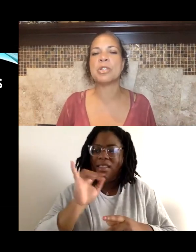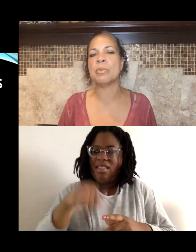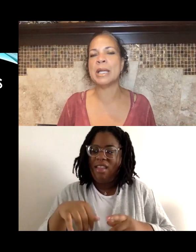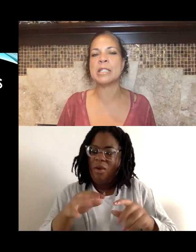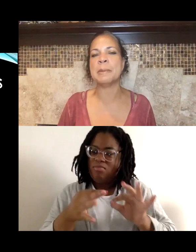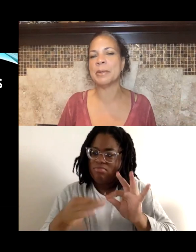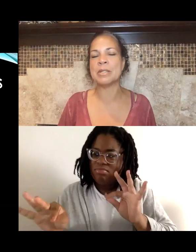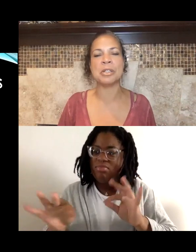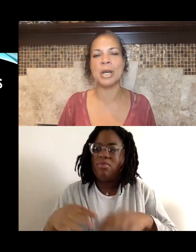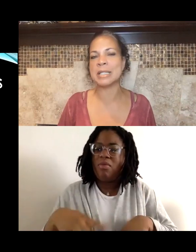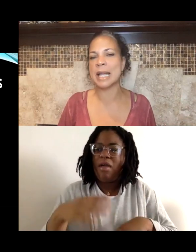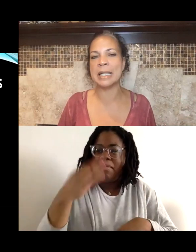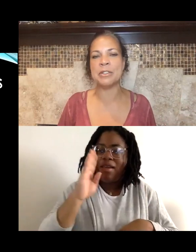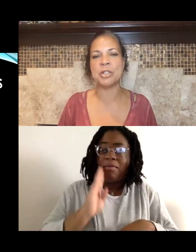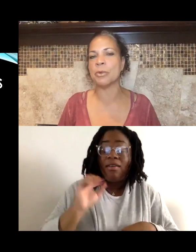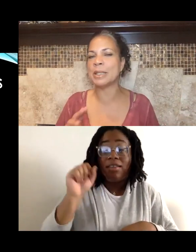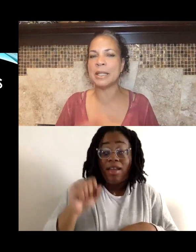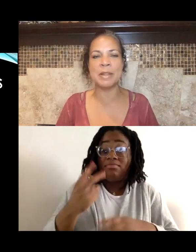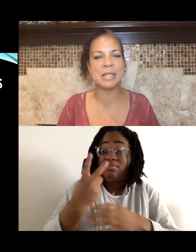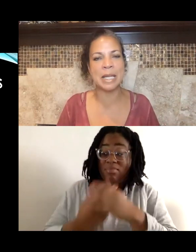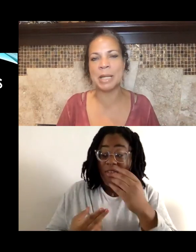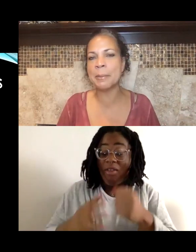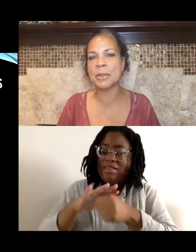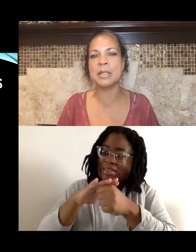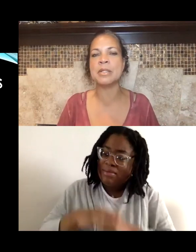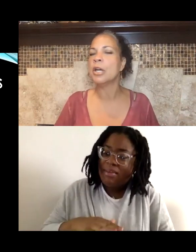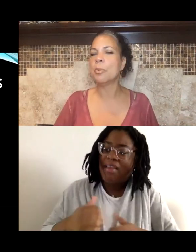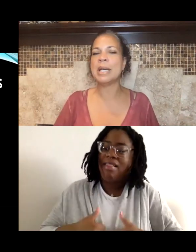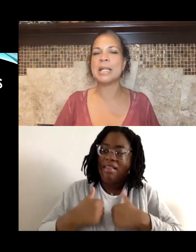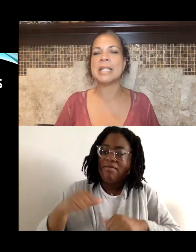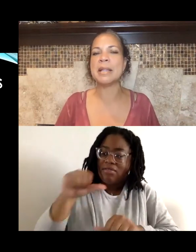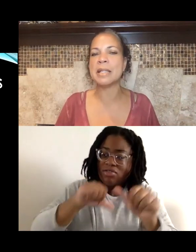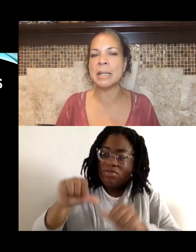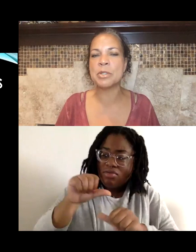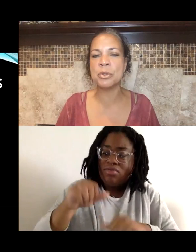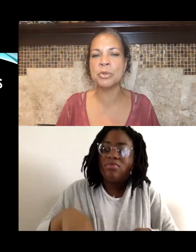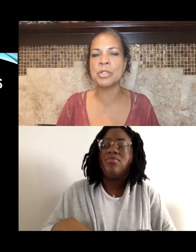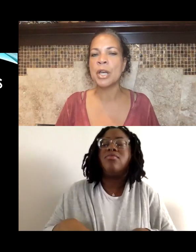that we experienced alongside each other. We live in the same neighborhoods. We had to attend the same schools.